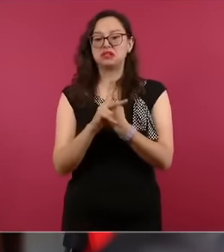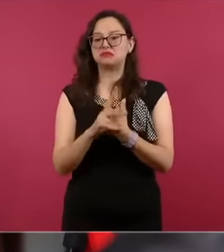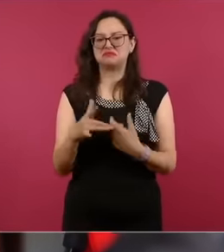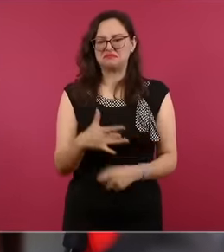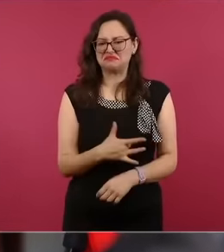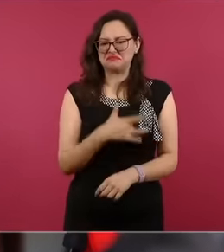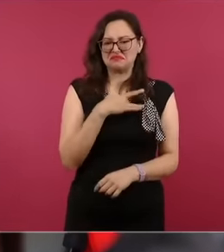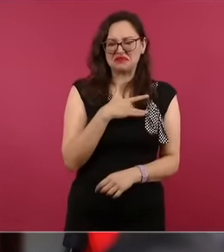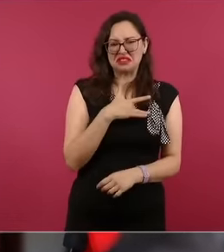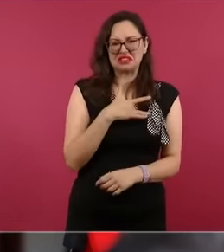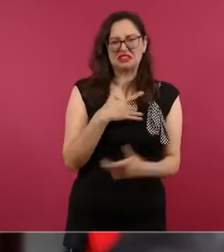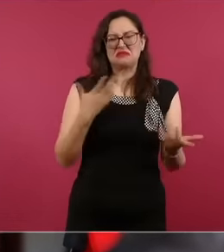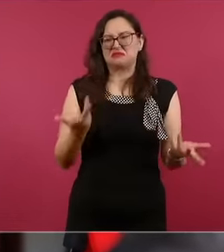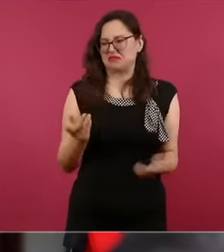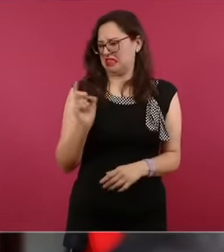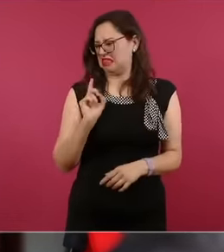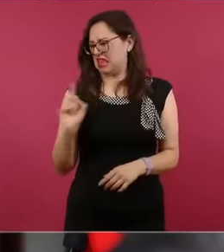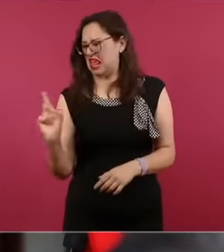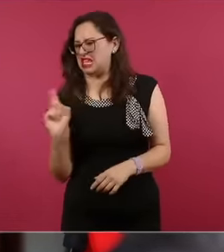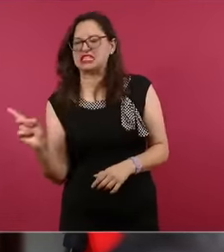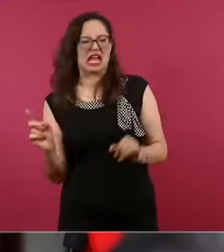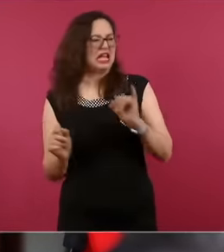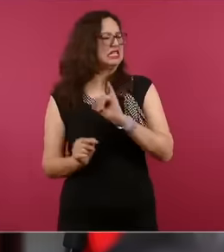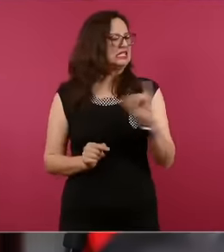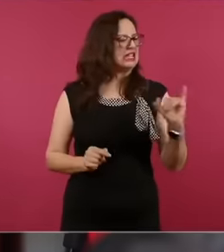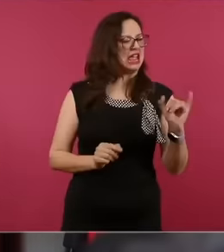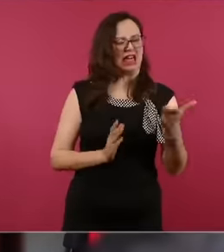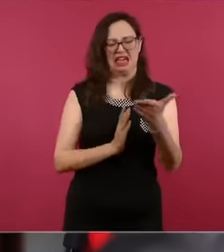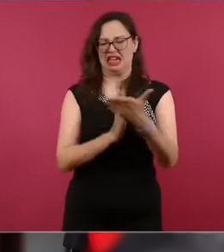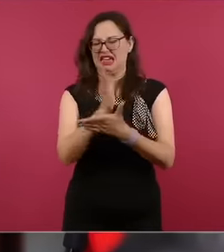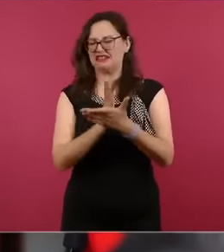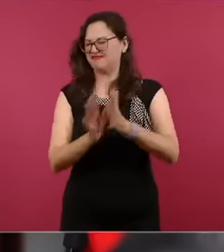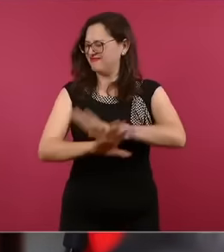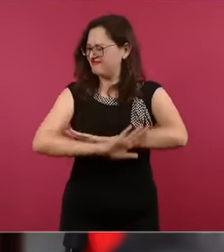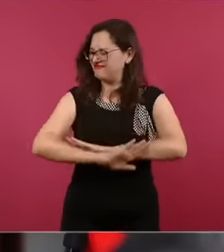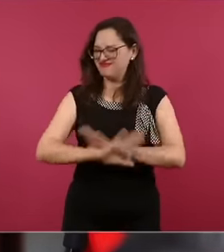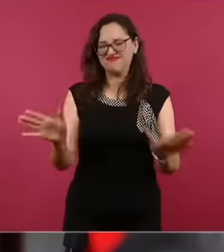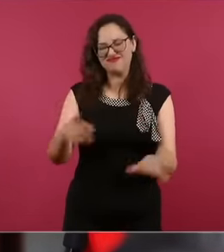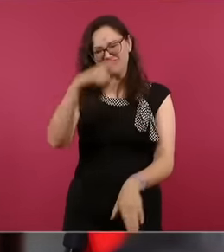right no Unfortunately in our country all those coalitions came together to betray